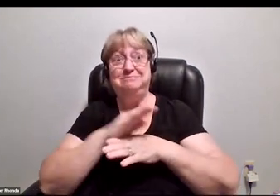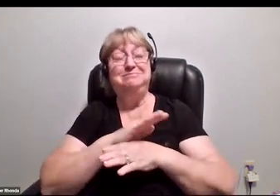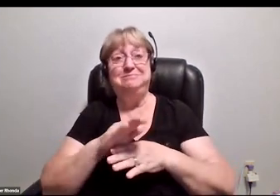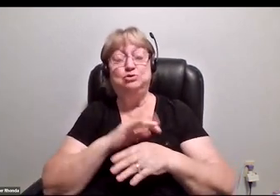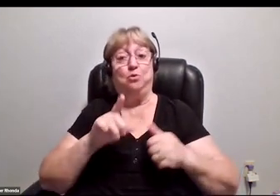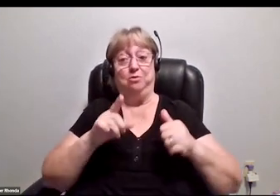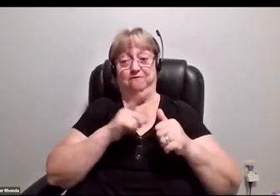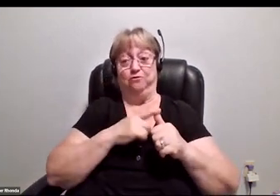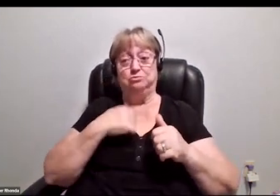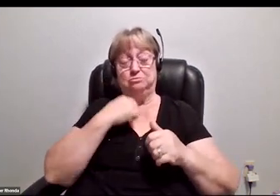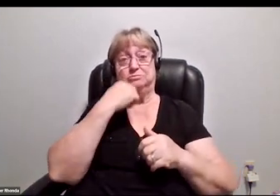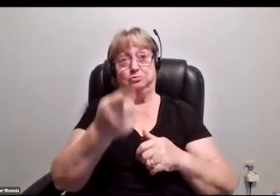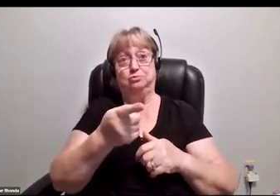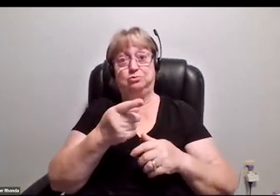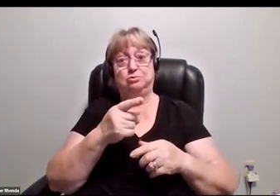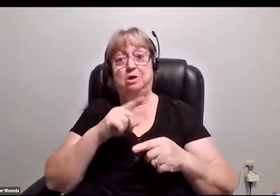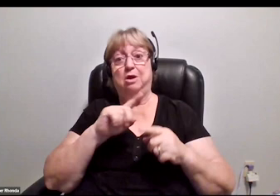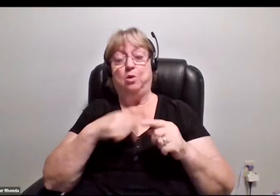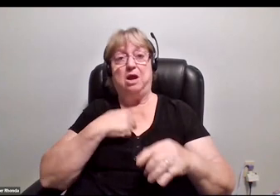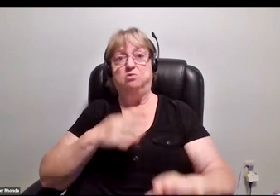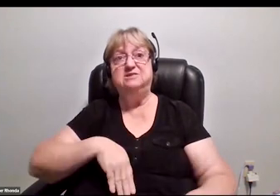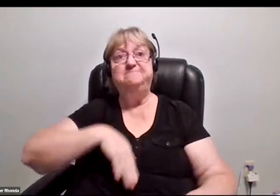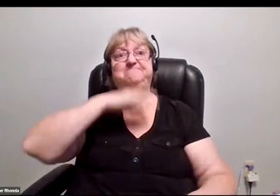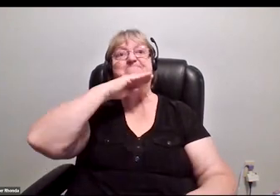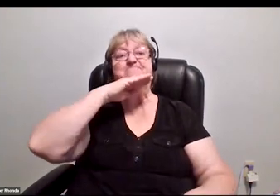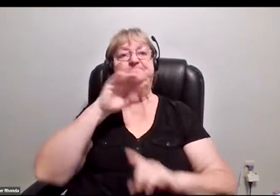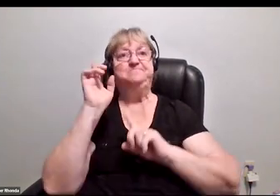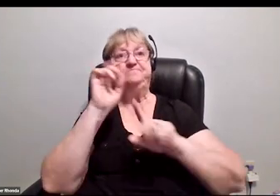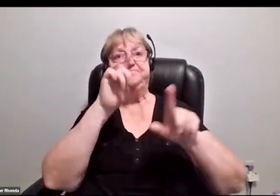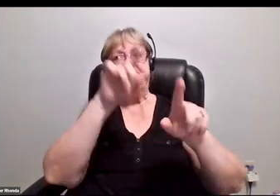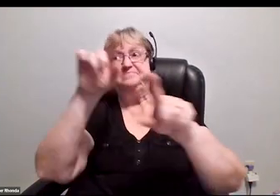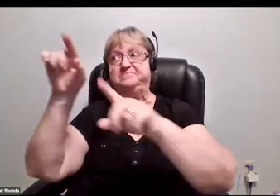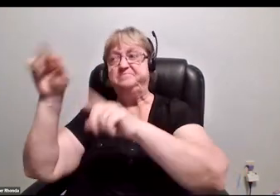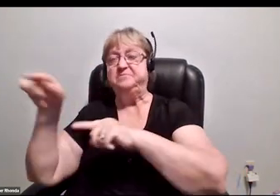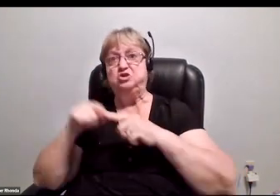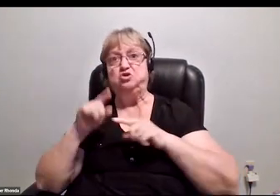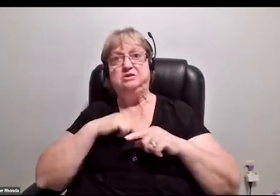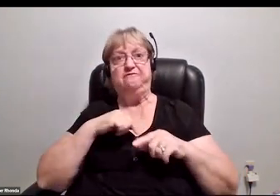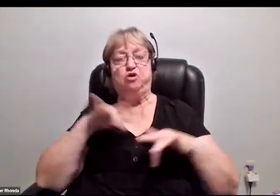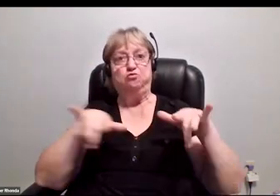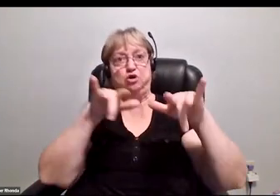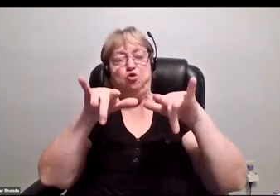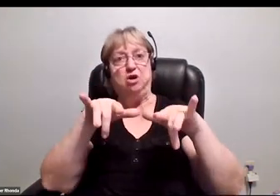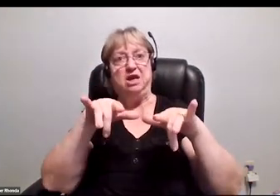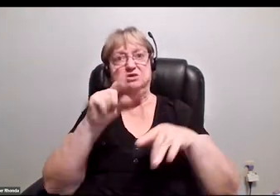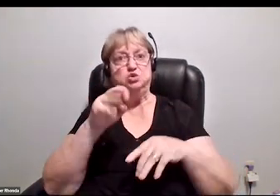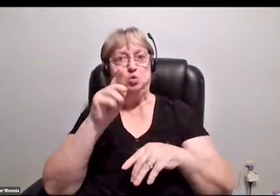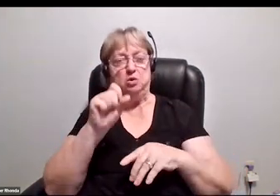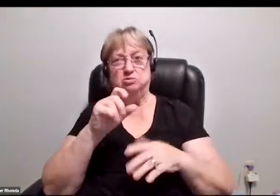The first thing that I had told you guys was when I got fed up going to recording studios, that was around 2018.